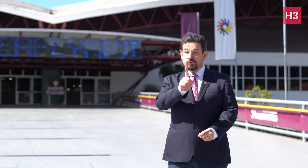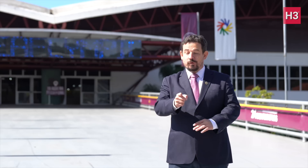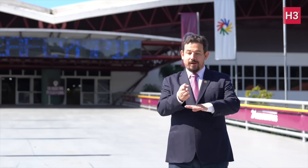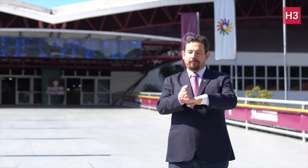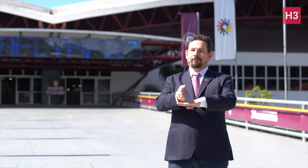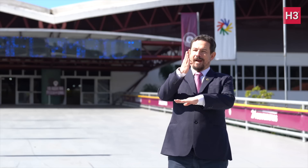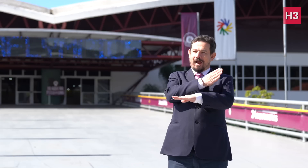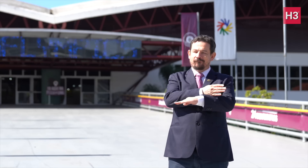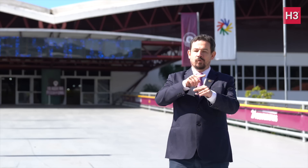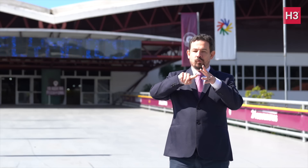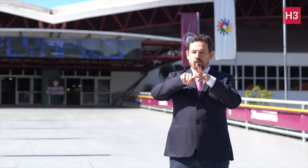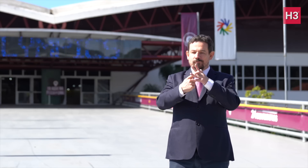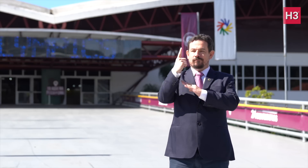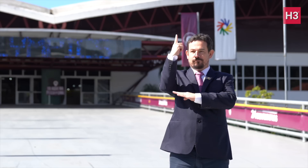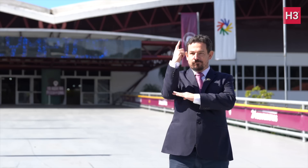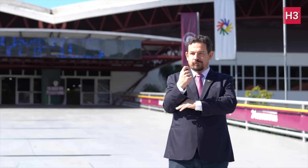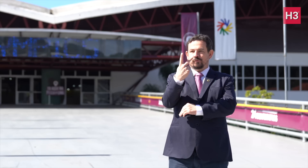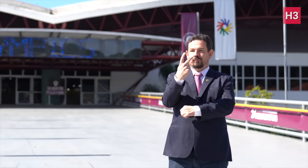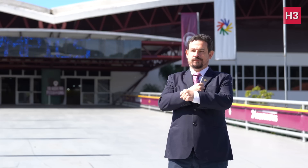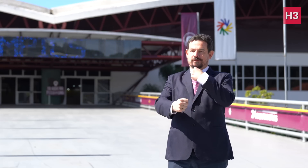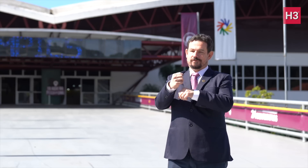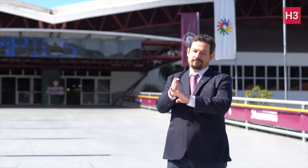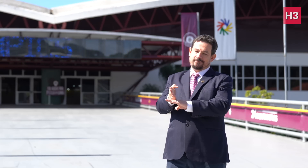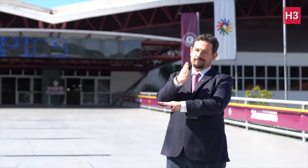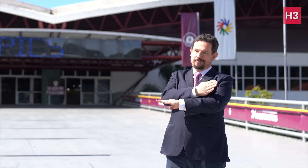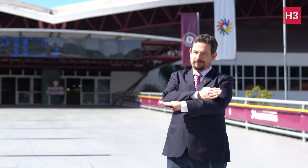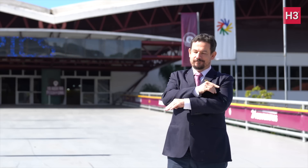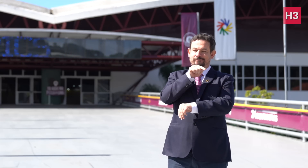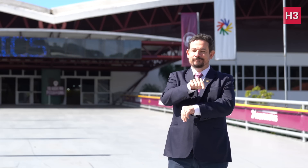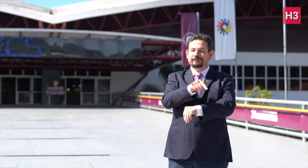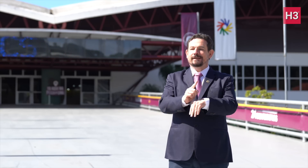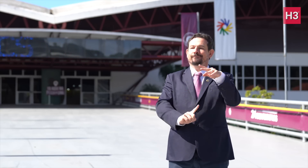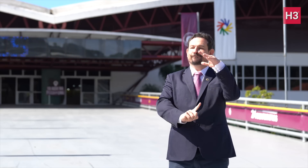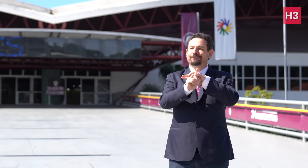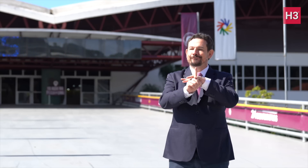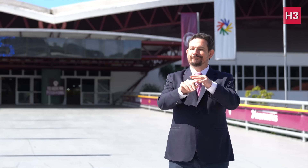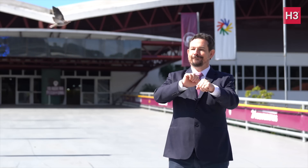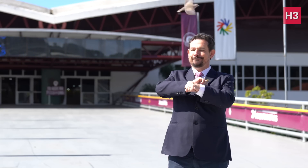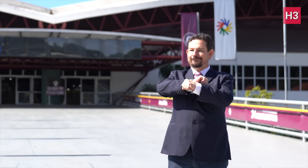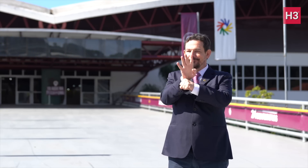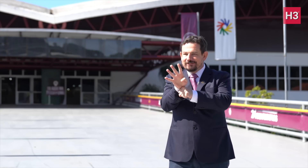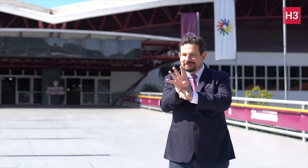We started planning two years ago, but the COVID pandemic intervened,